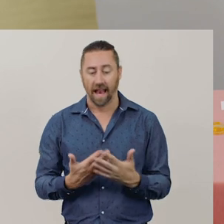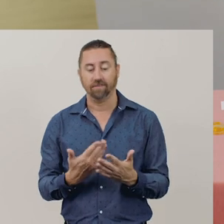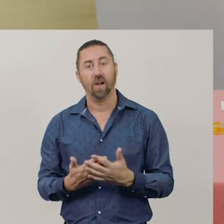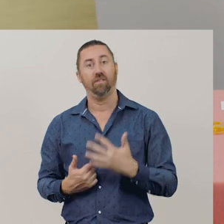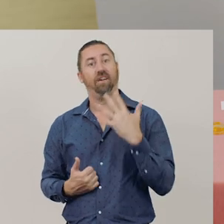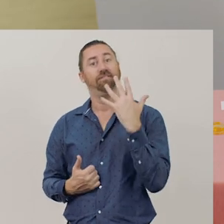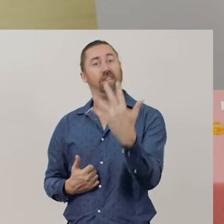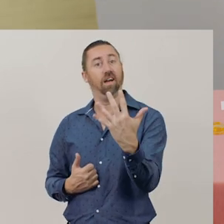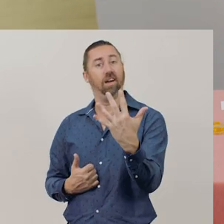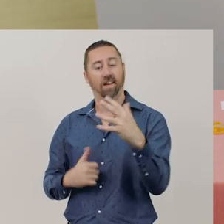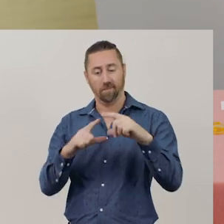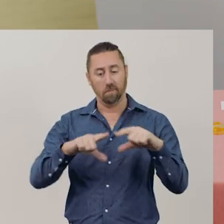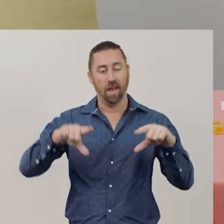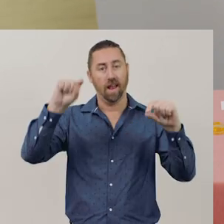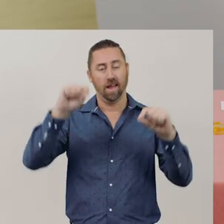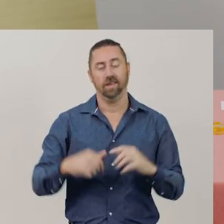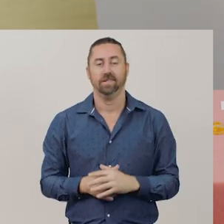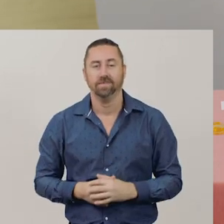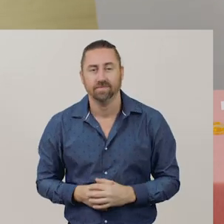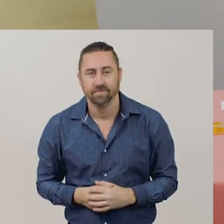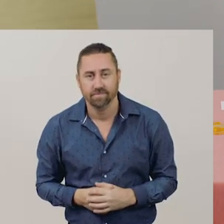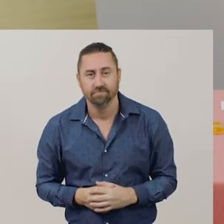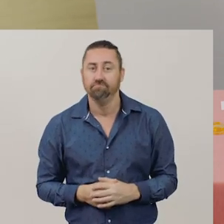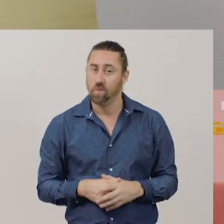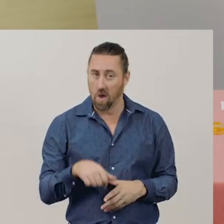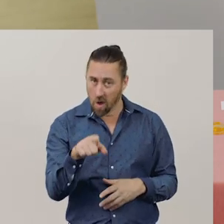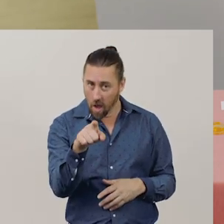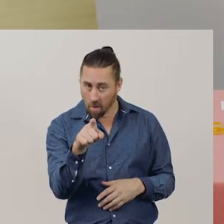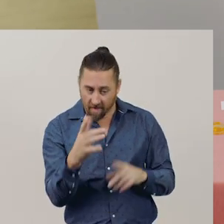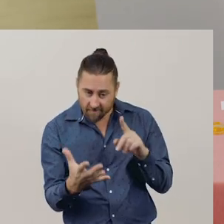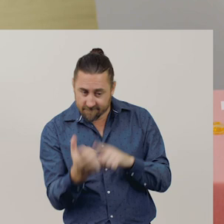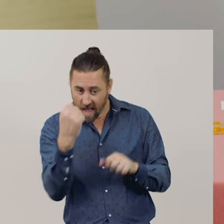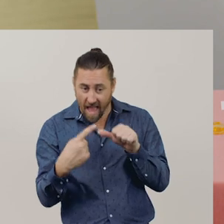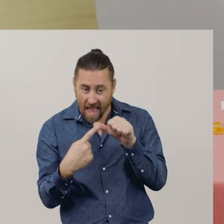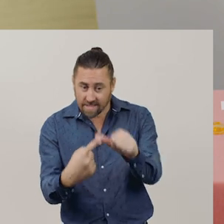There are 5 banana counters, so the solution to the problem must be,